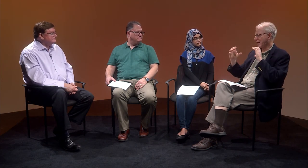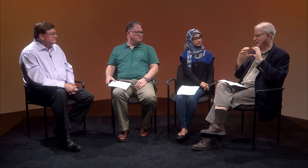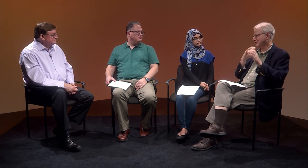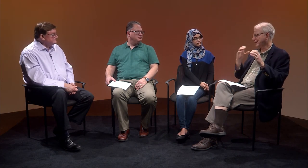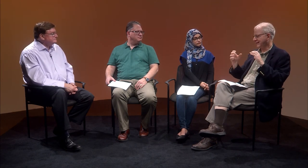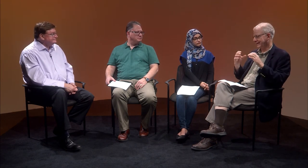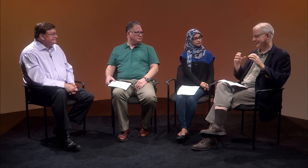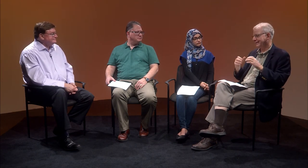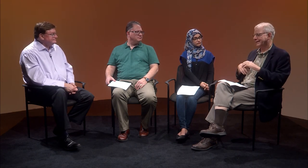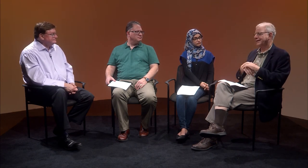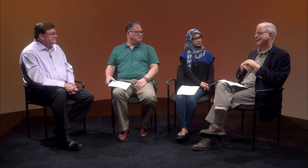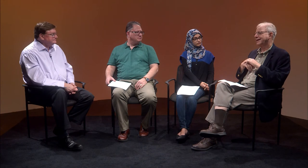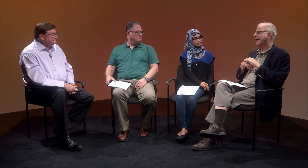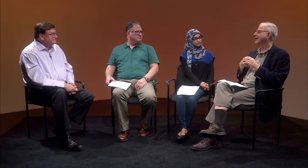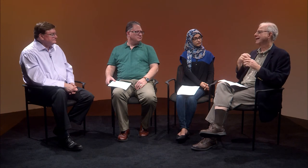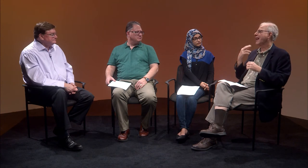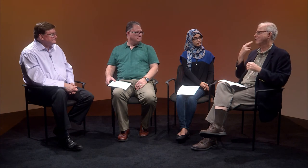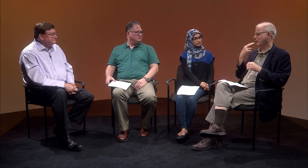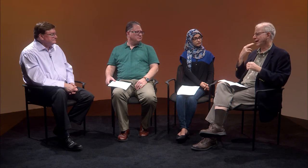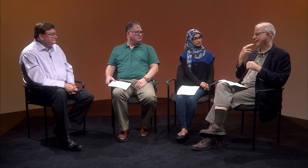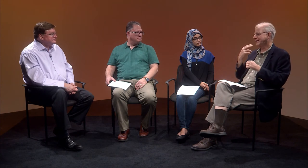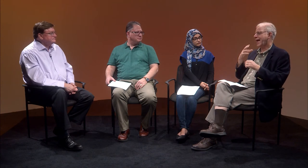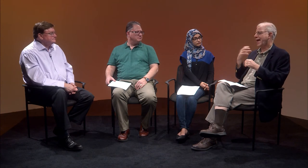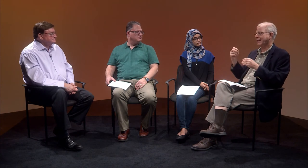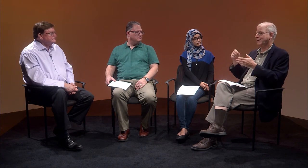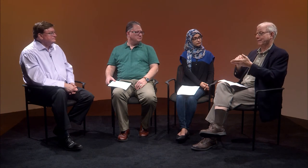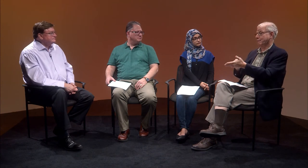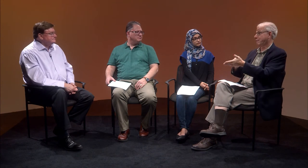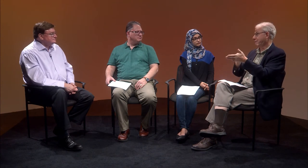I had to adapt my communication to things such as